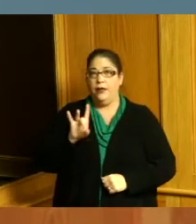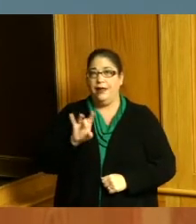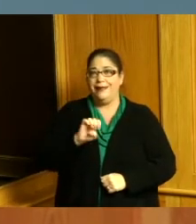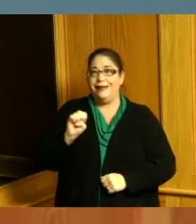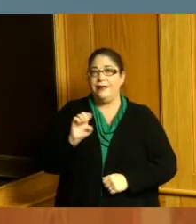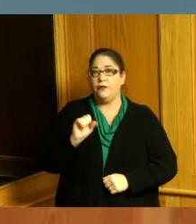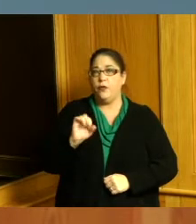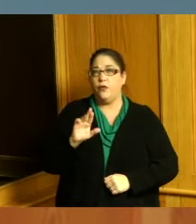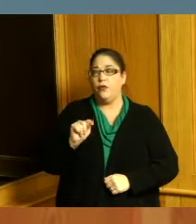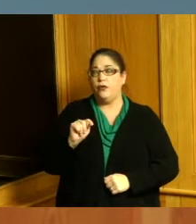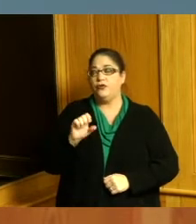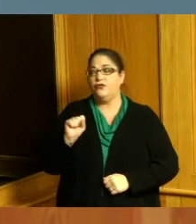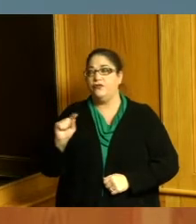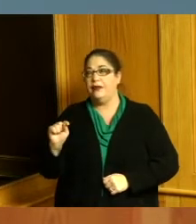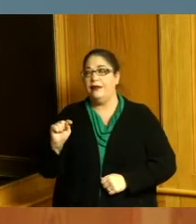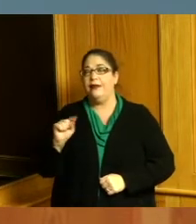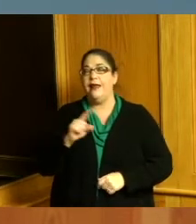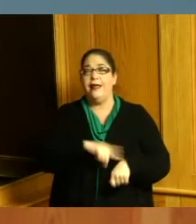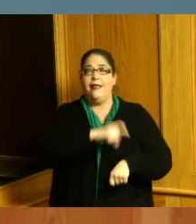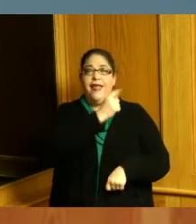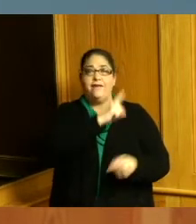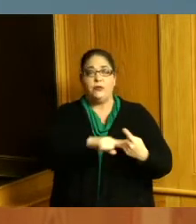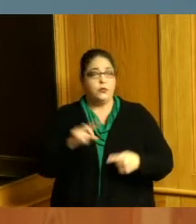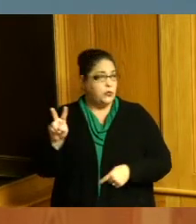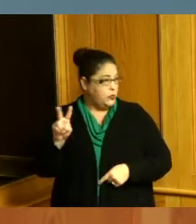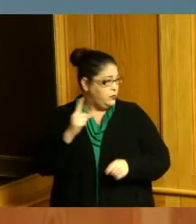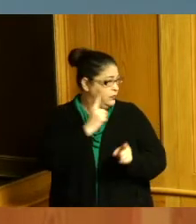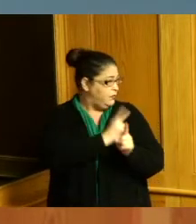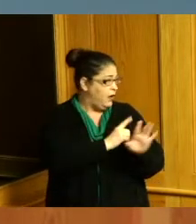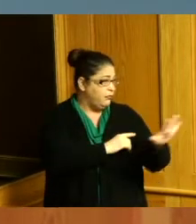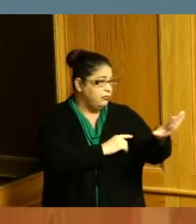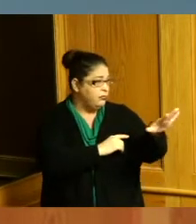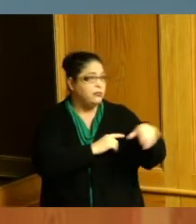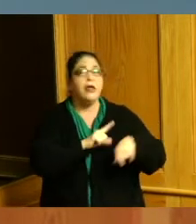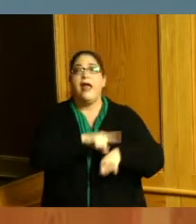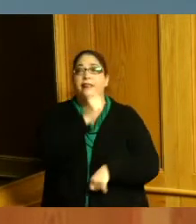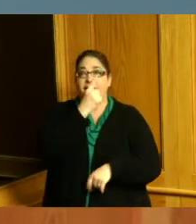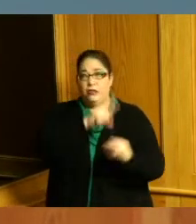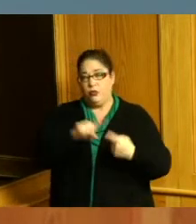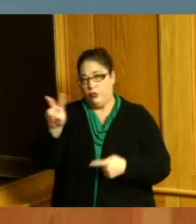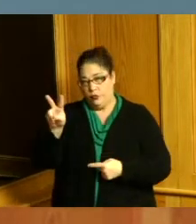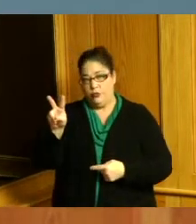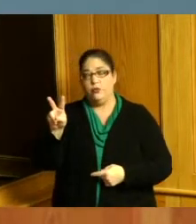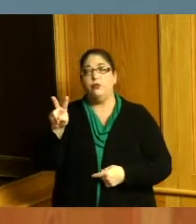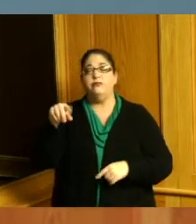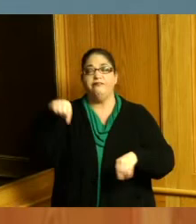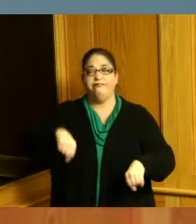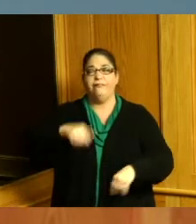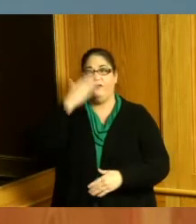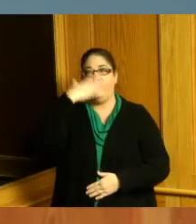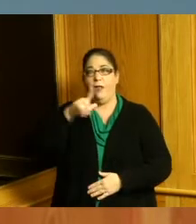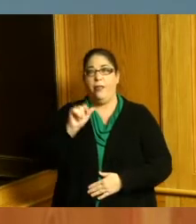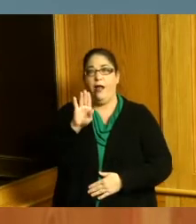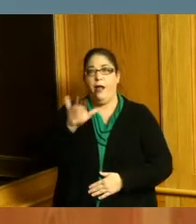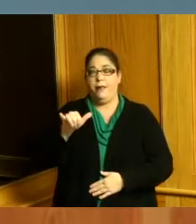from 11 to 2. is that correct 11 to 2. okay down in our lobby we had a great attendance